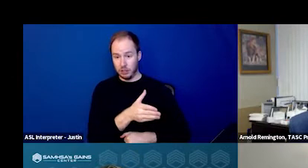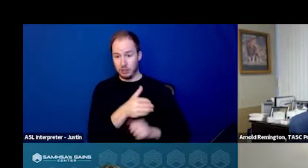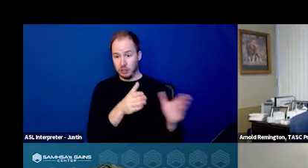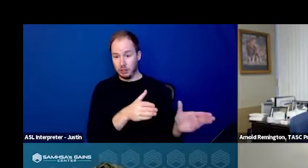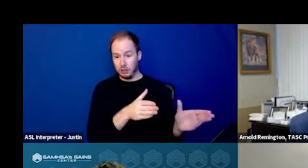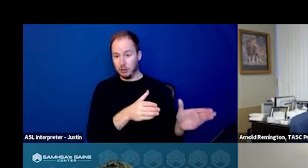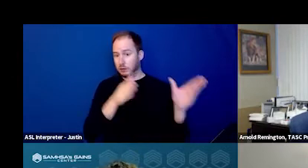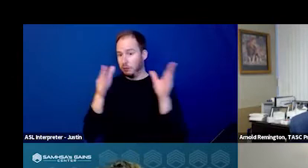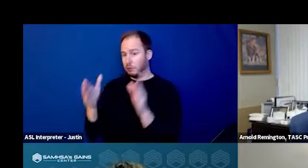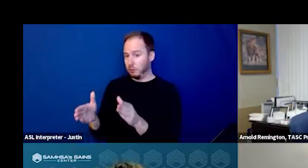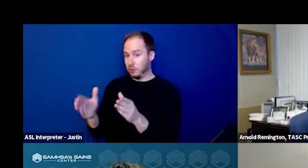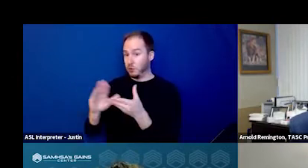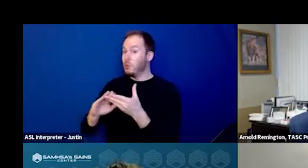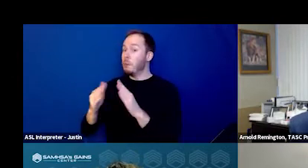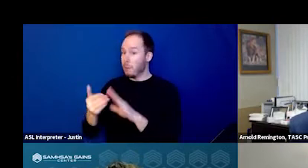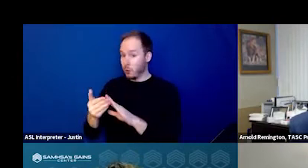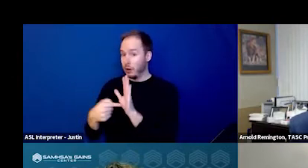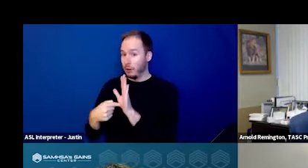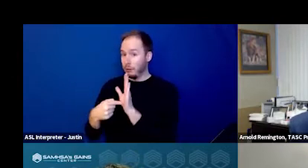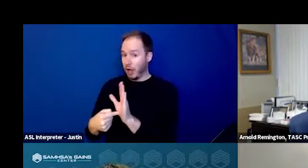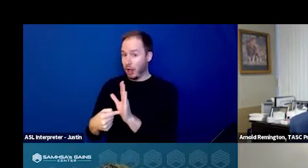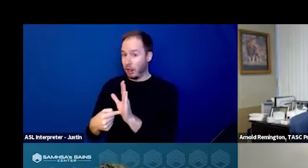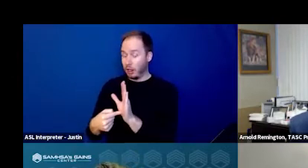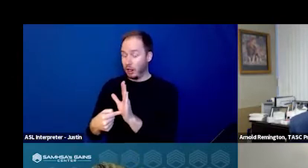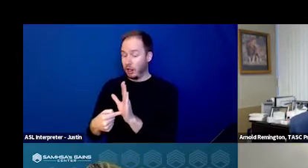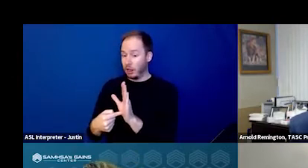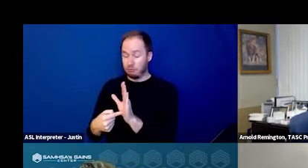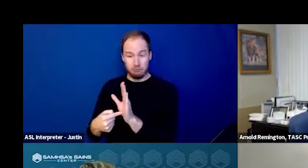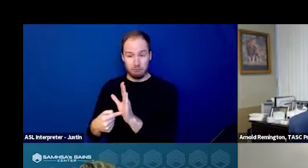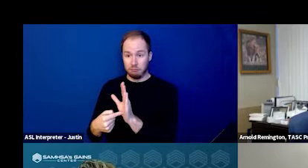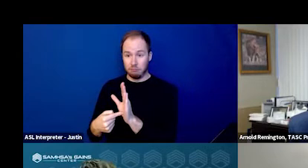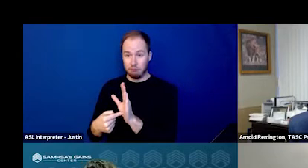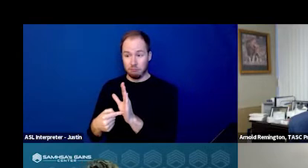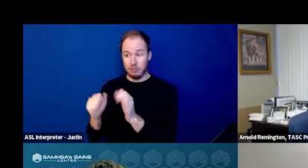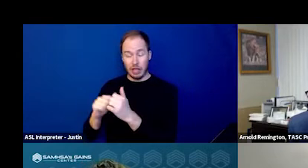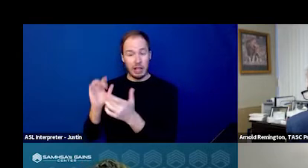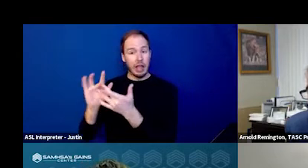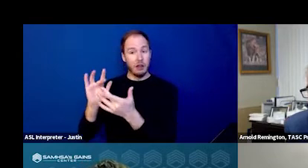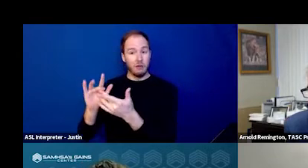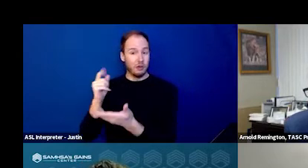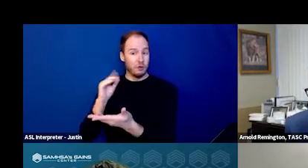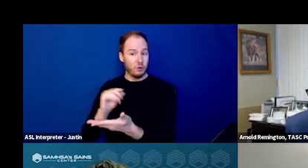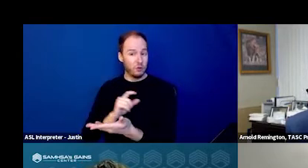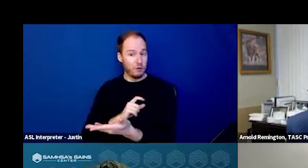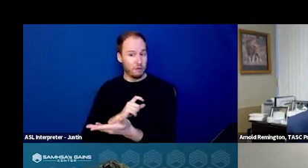and you go to a community based model with outreach, you have to think about safety